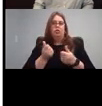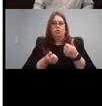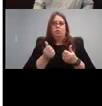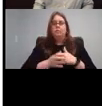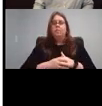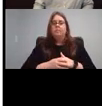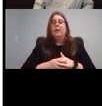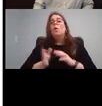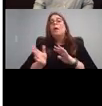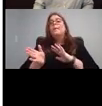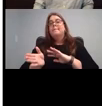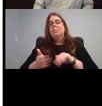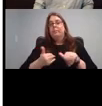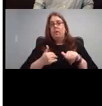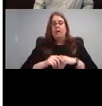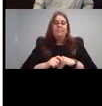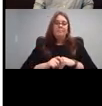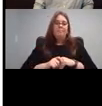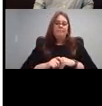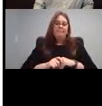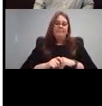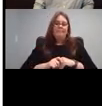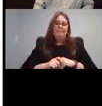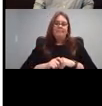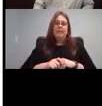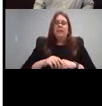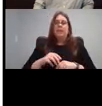So I'm going to click a little right arrow right here and